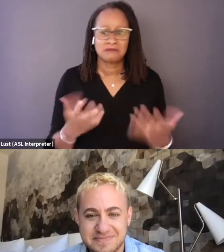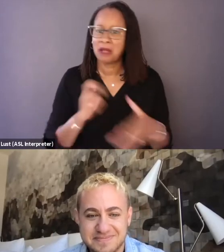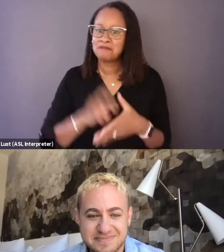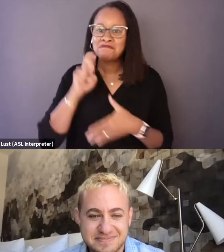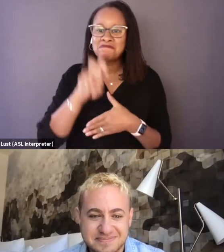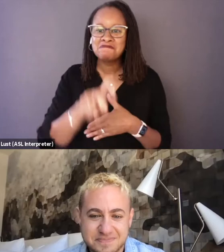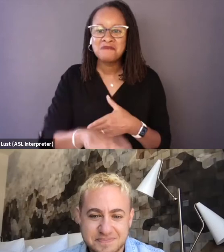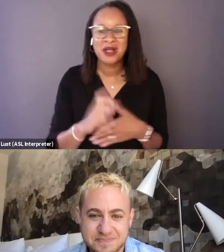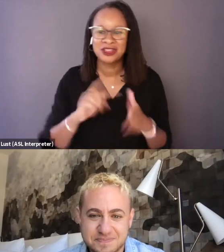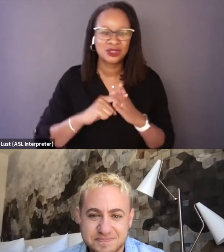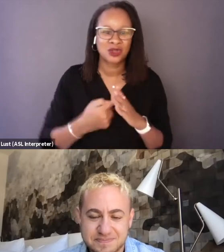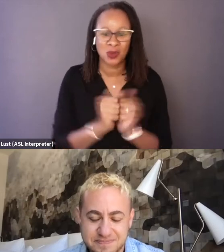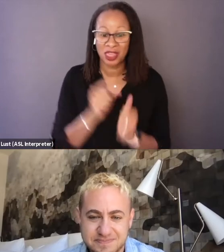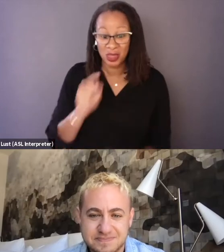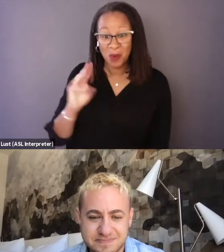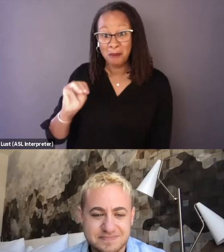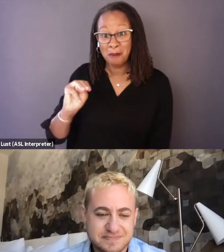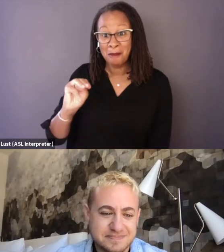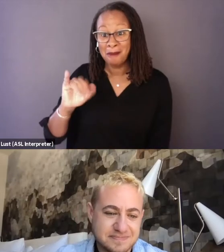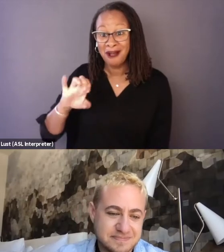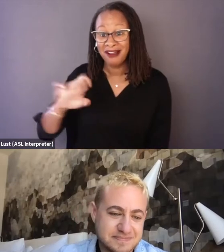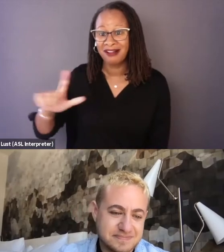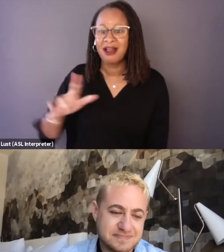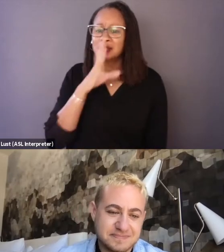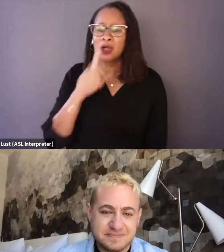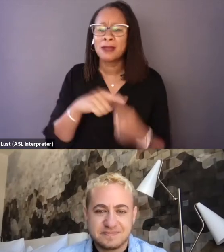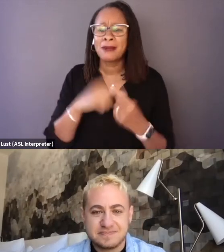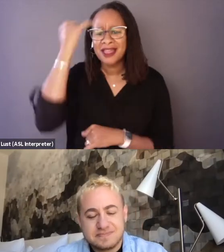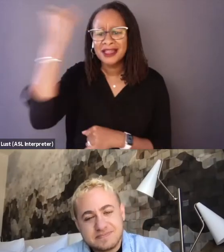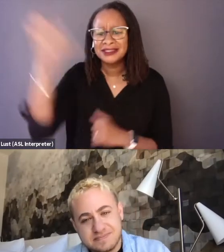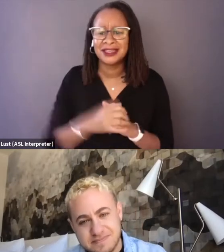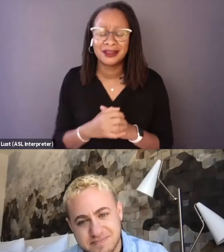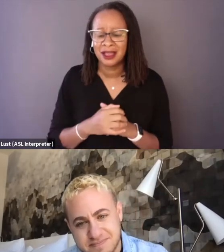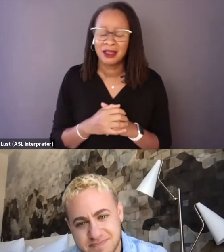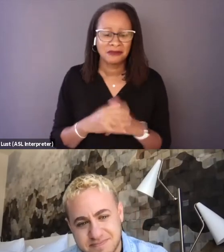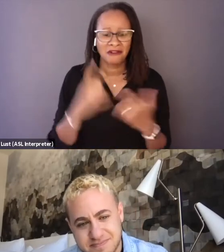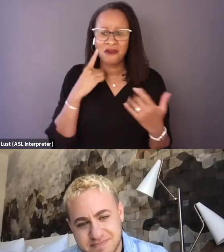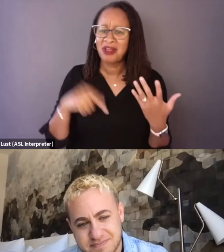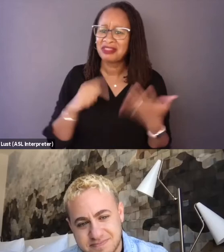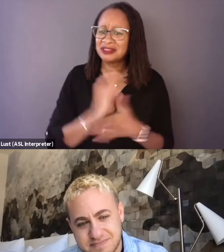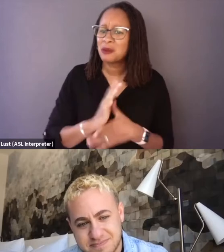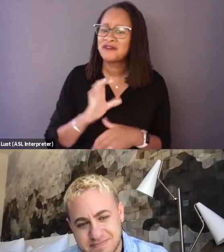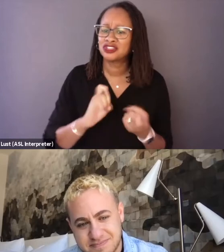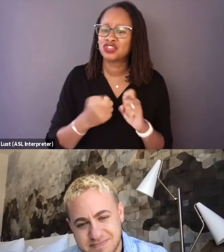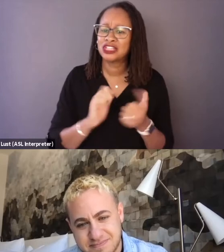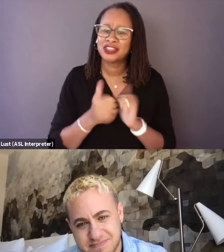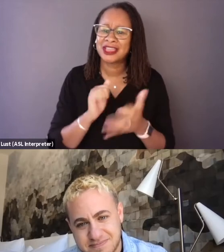and get started with you, Michael. Talk to us a little bit about the idea, how the idea for "Changing the Game" kind of came to you